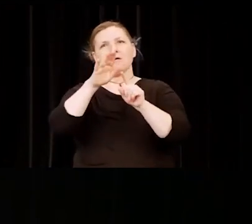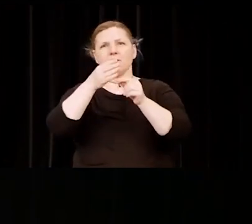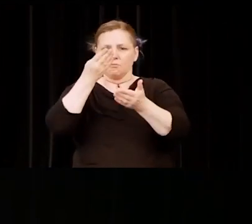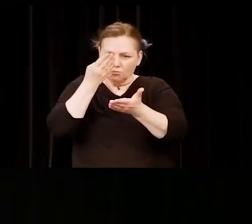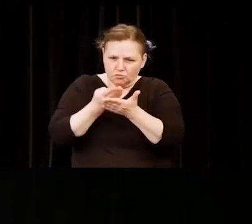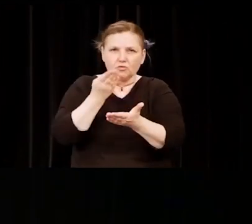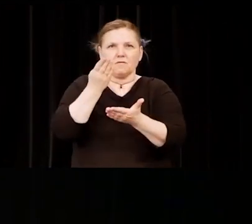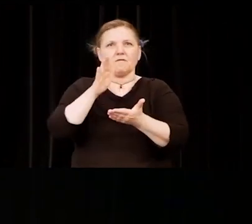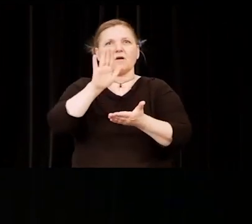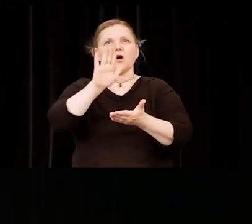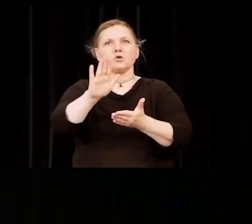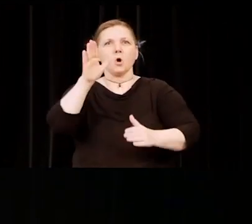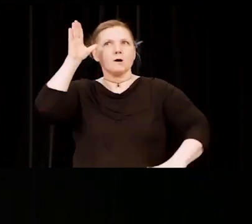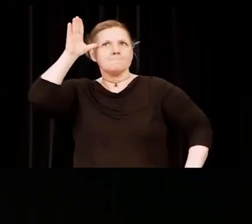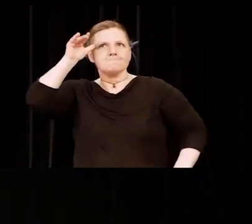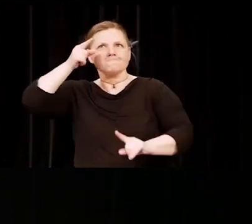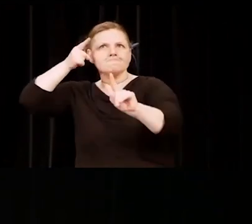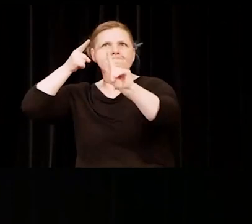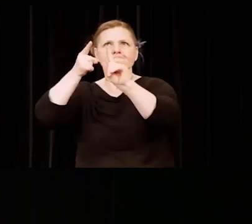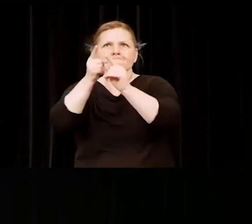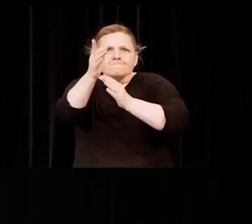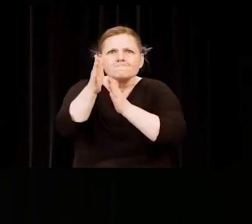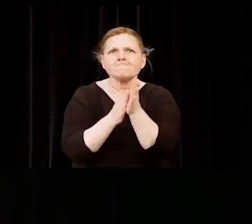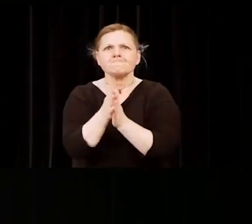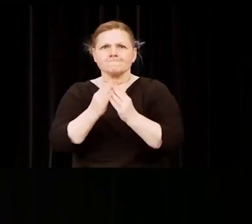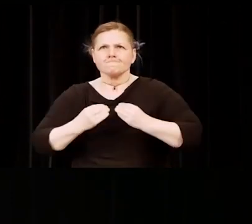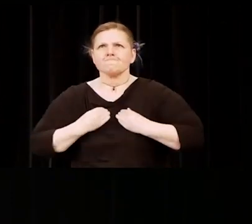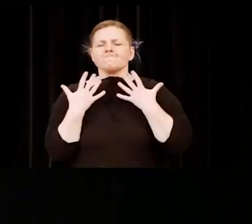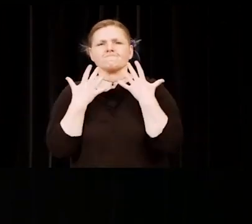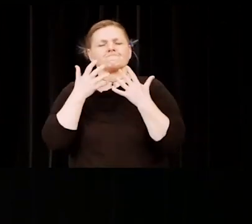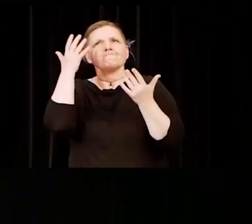you have demonstrated through a truly unbelievable time.